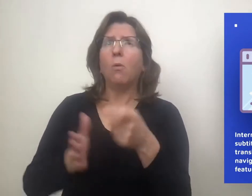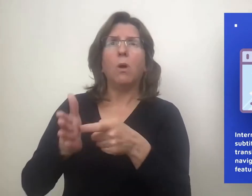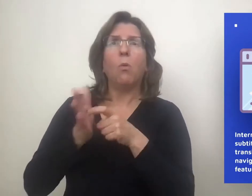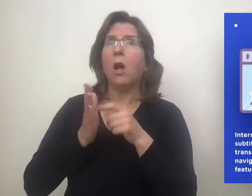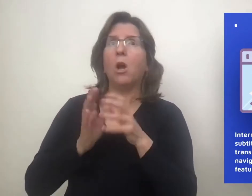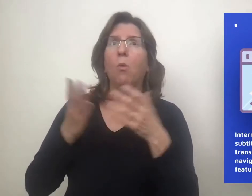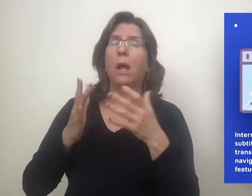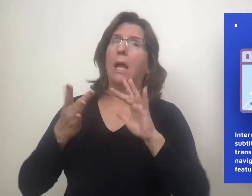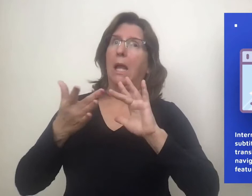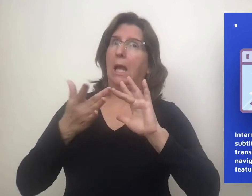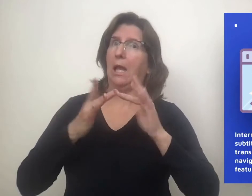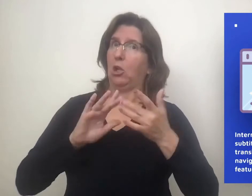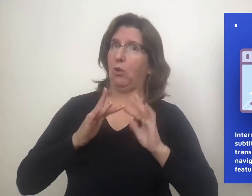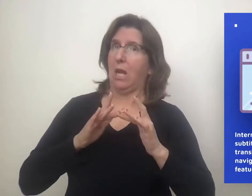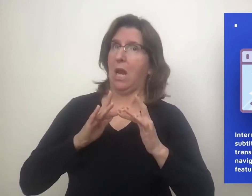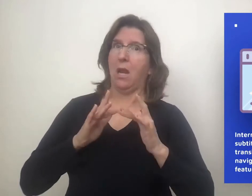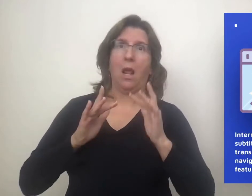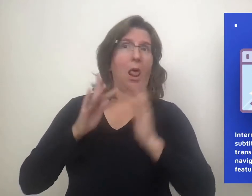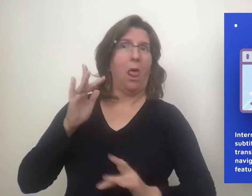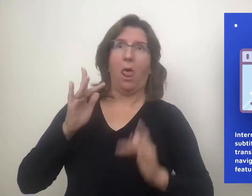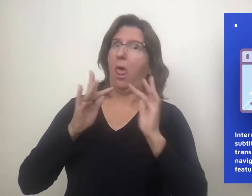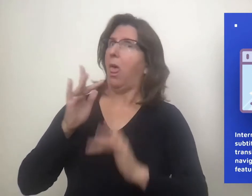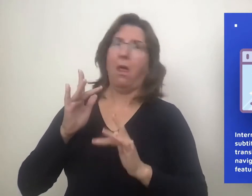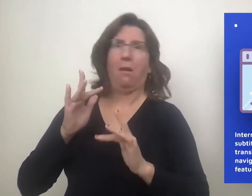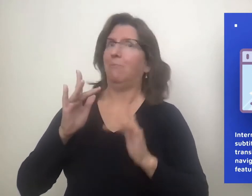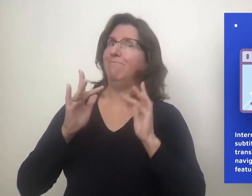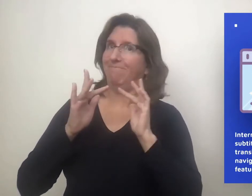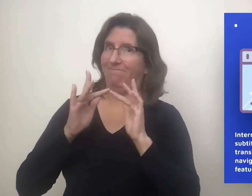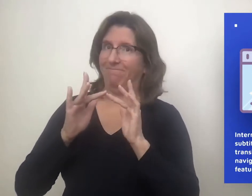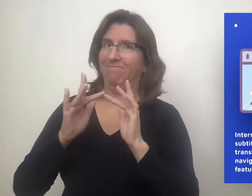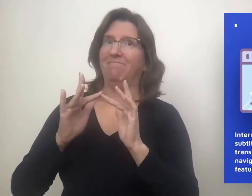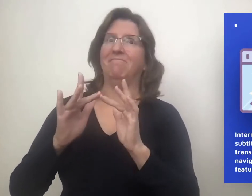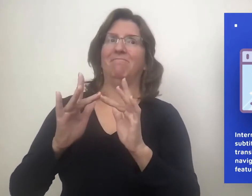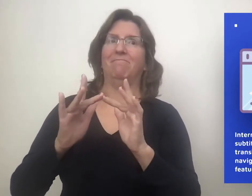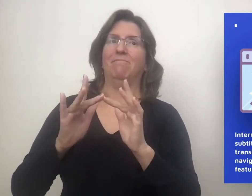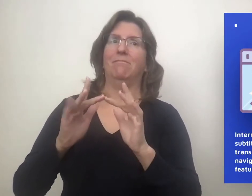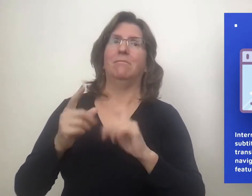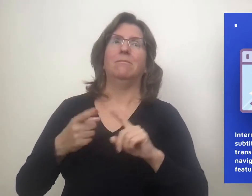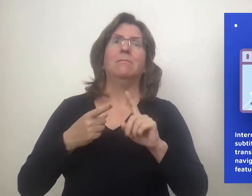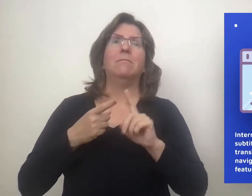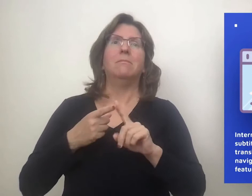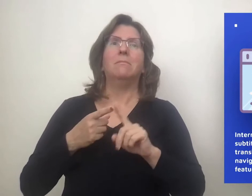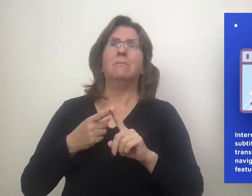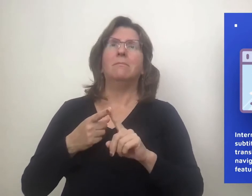Level 1 requires internet stability. Without it, level 1 access is not possible.